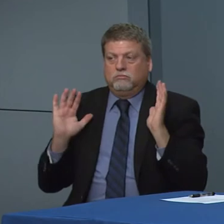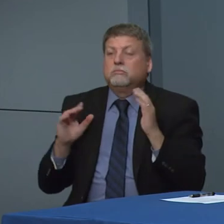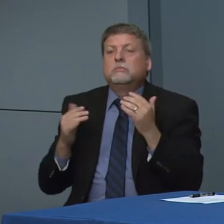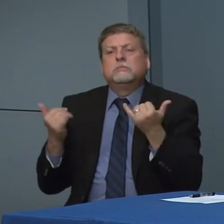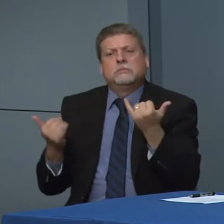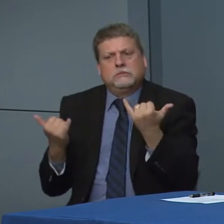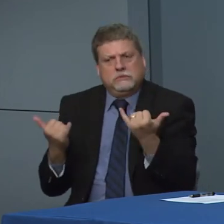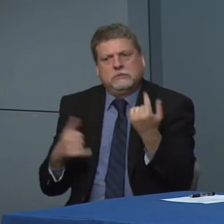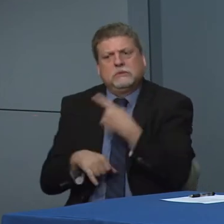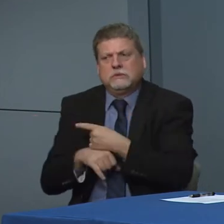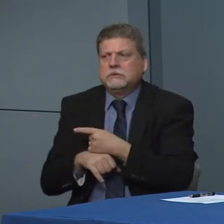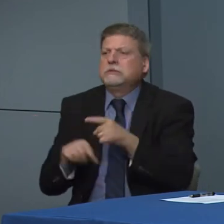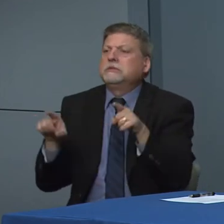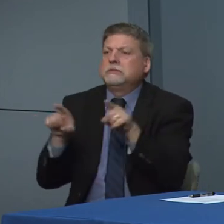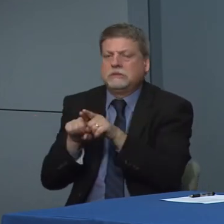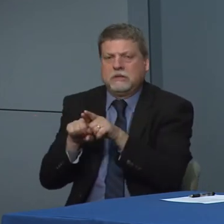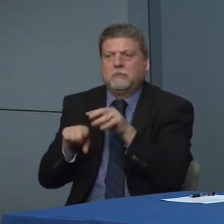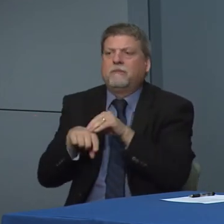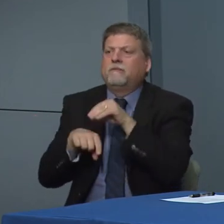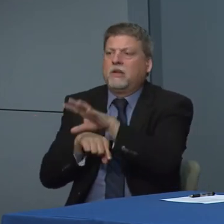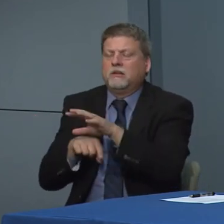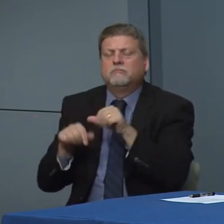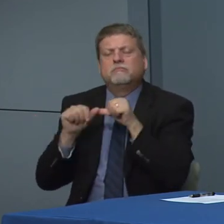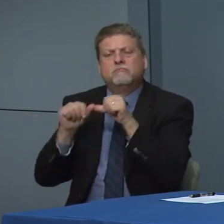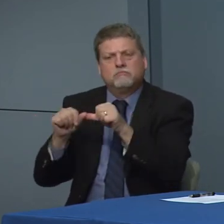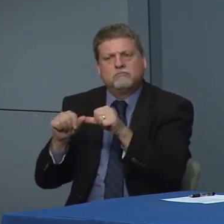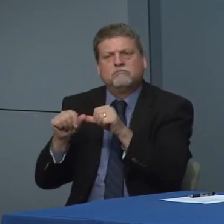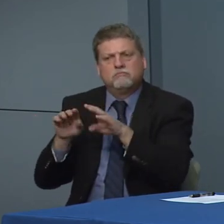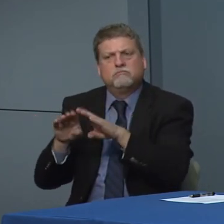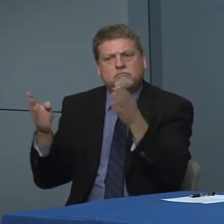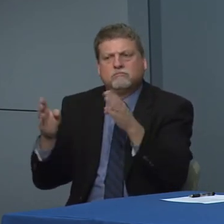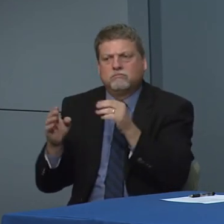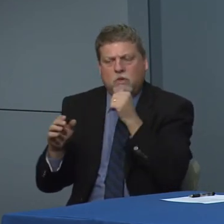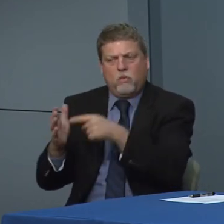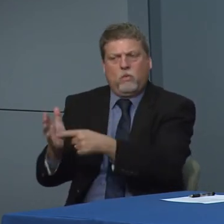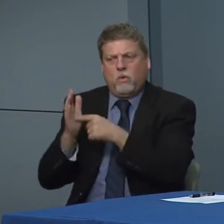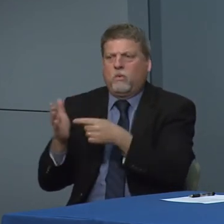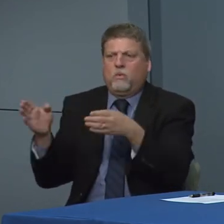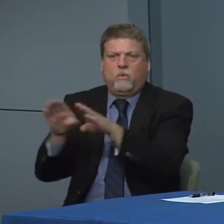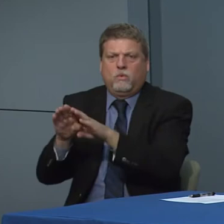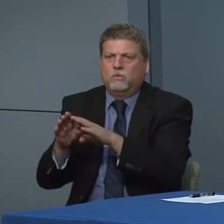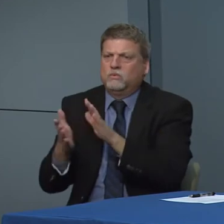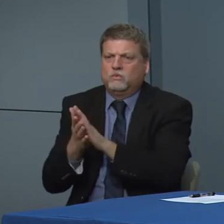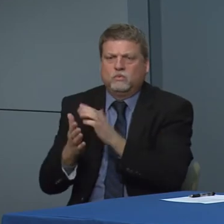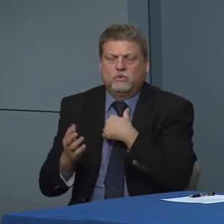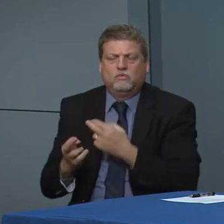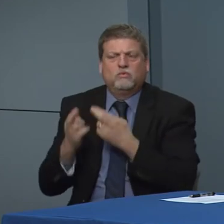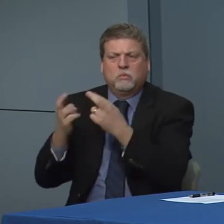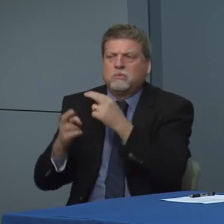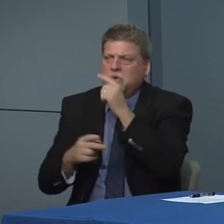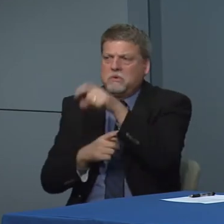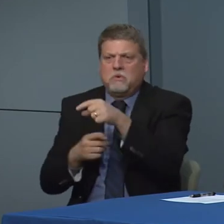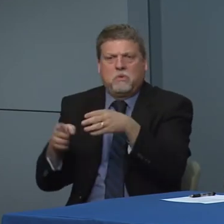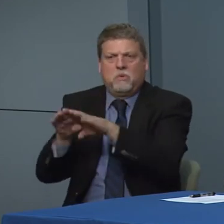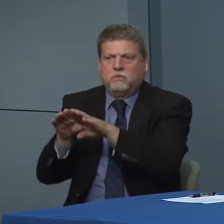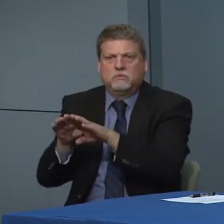continue today to to have that same same recommendation today at this time we are not recommending preempt or closure